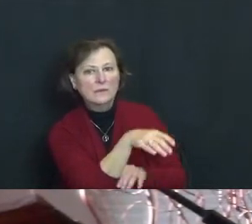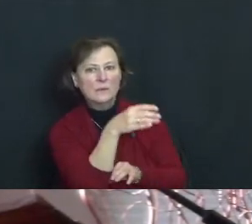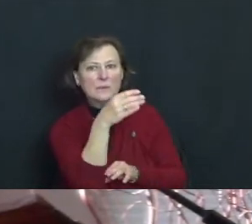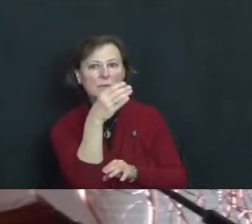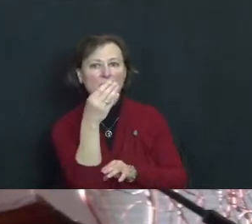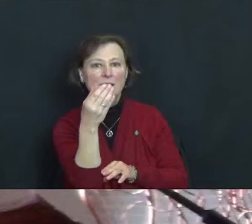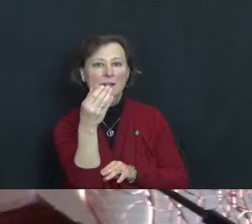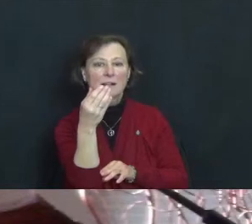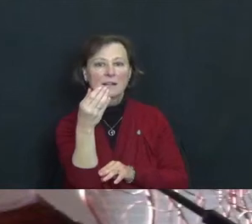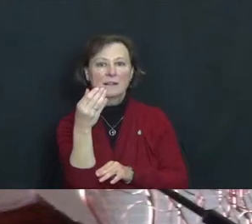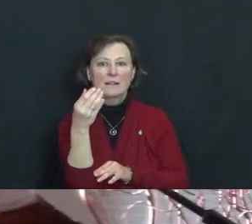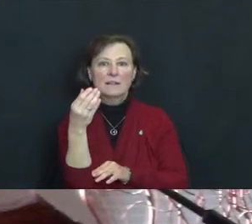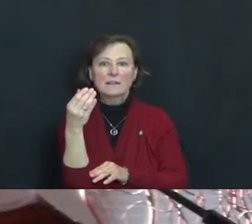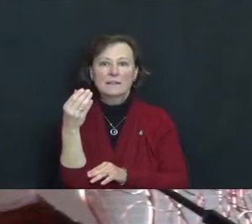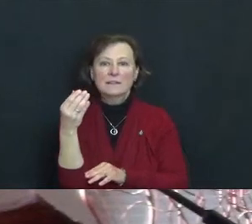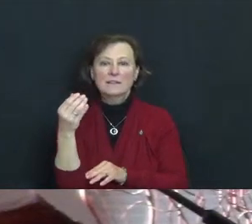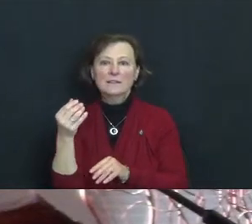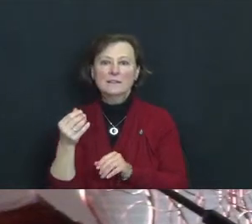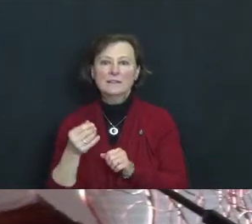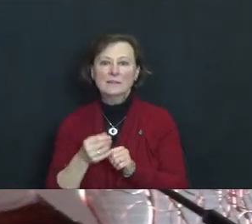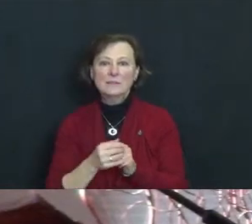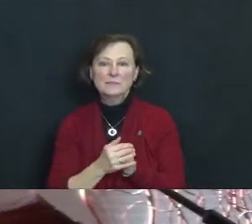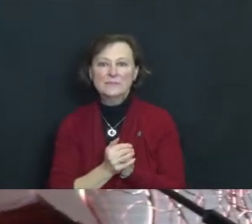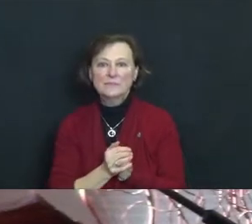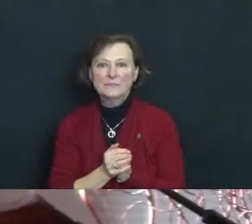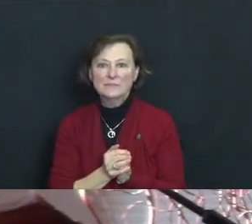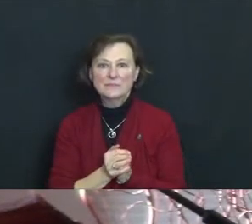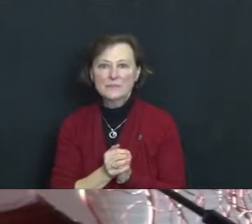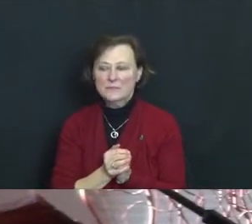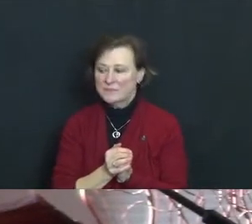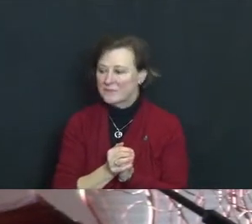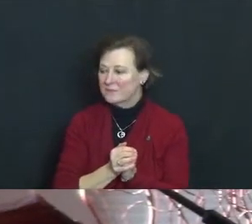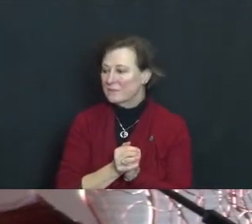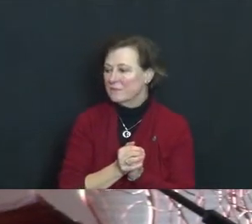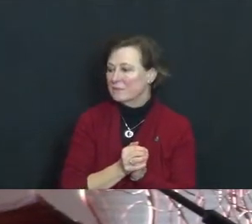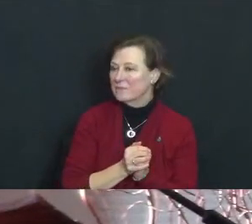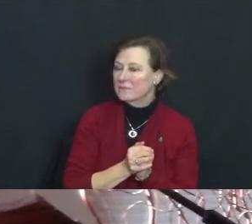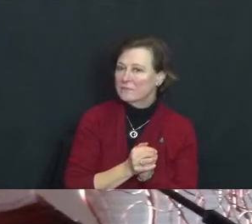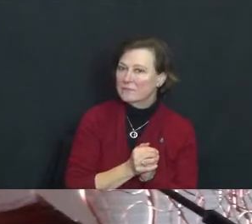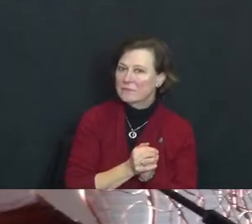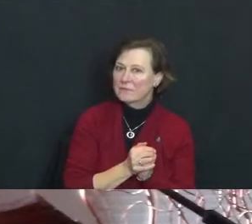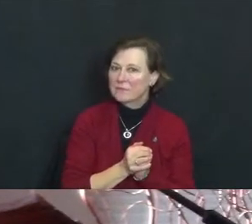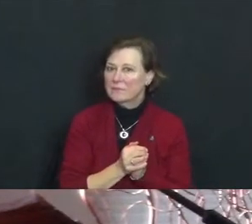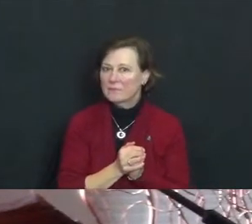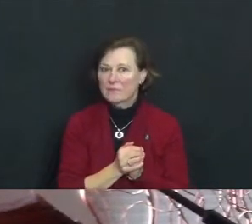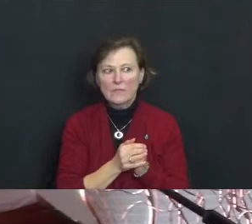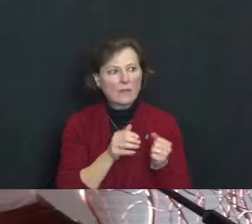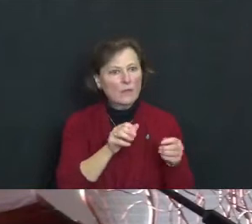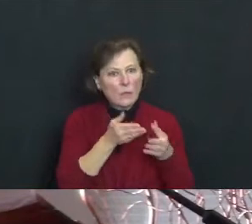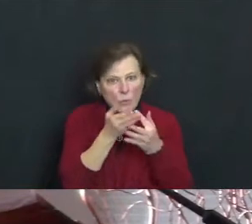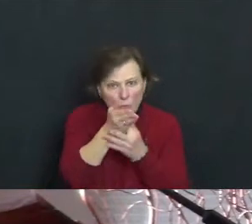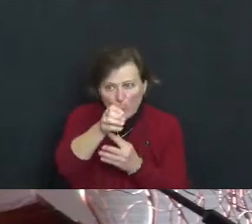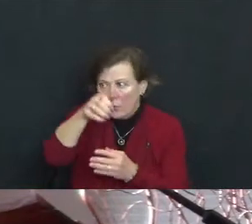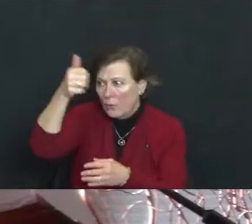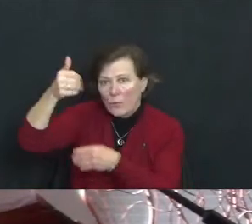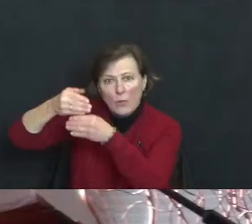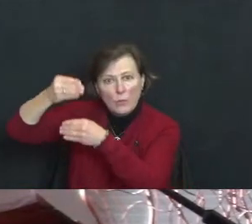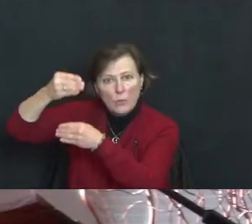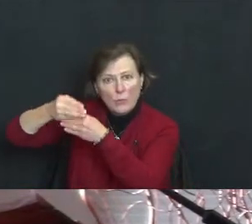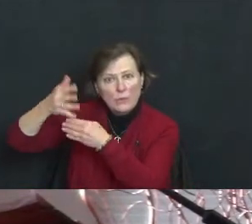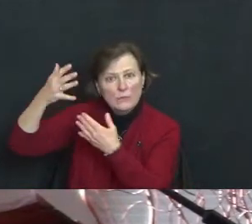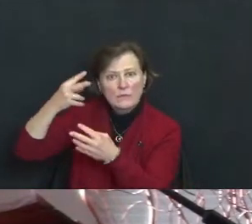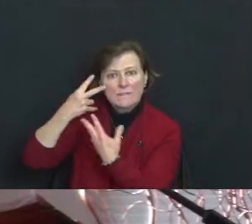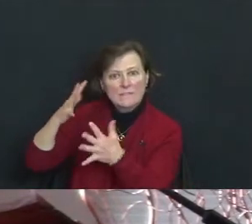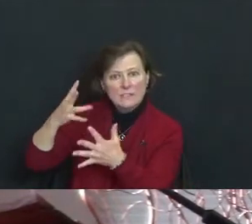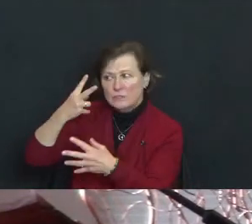Noel, Noel Through other windows he had looked at turkeys,